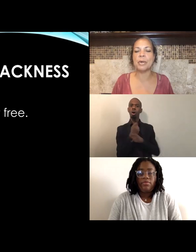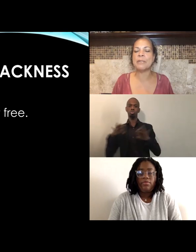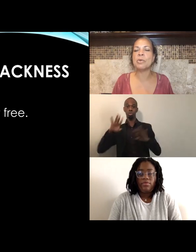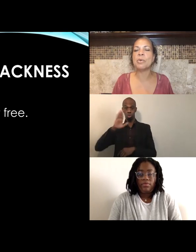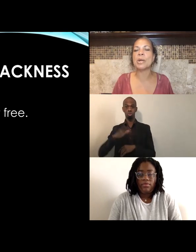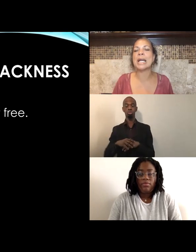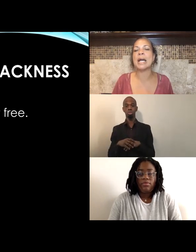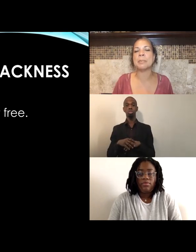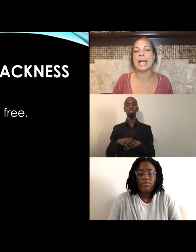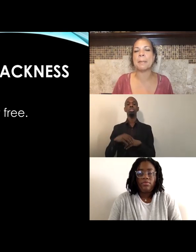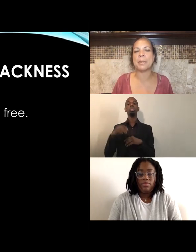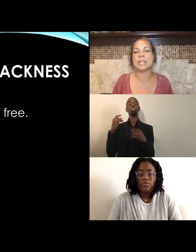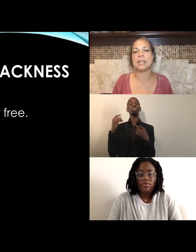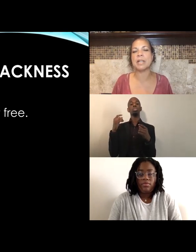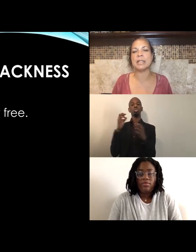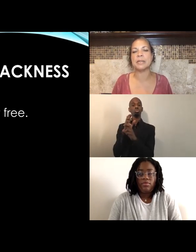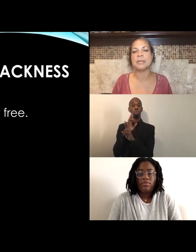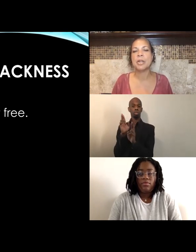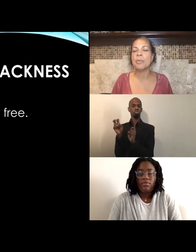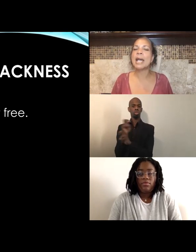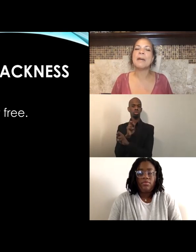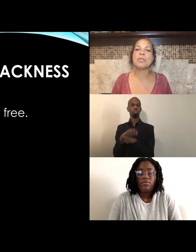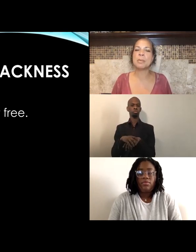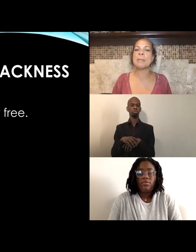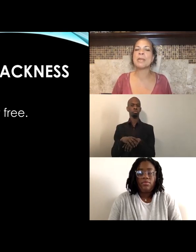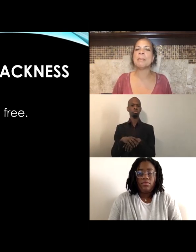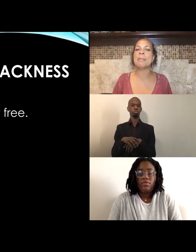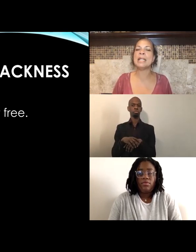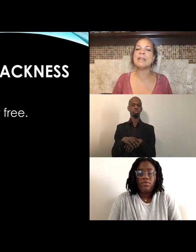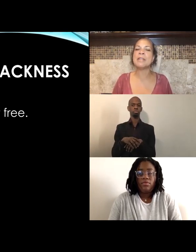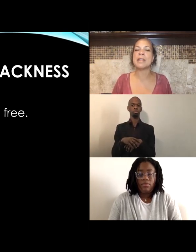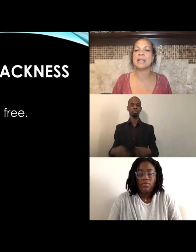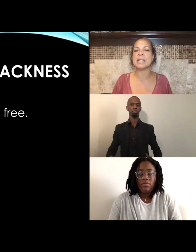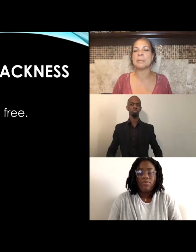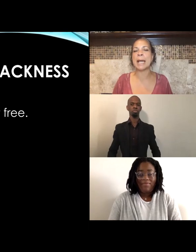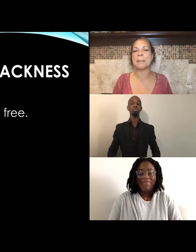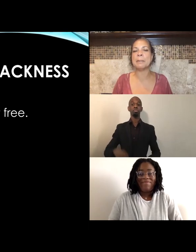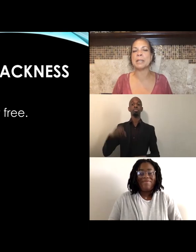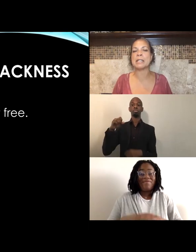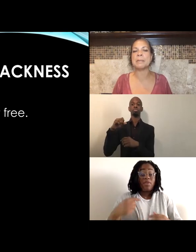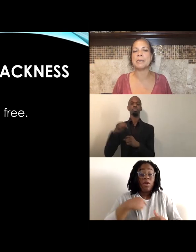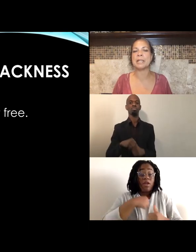if you are a non-Black person of color. We have to remember that many of the things, that Black people experience.